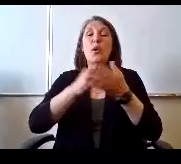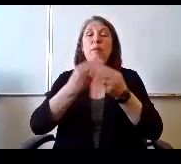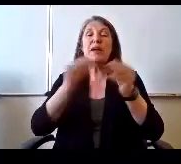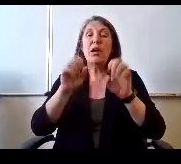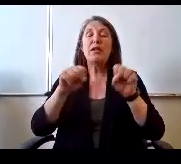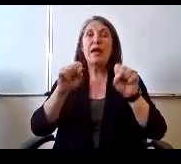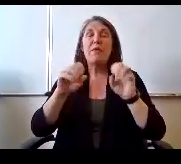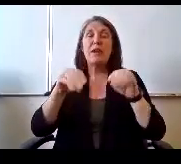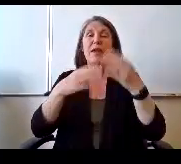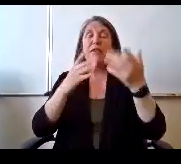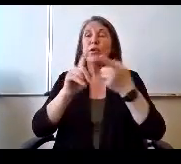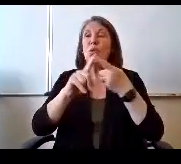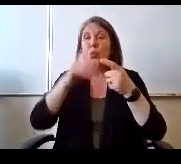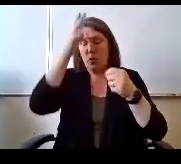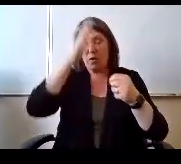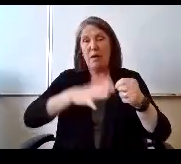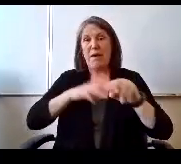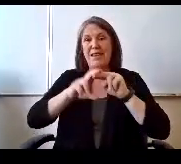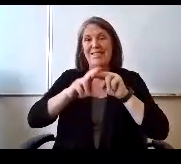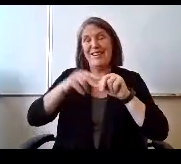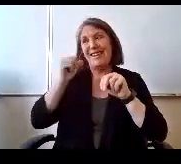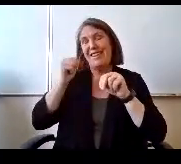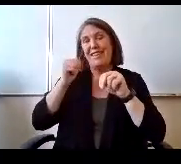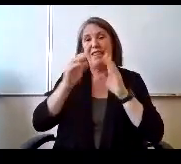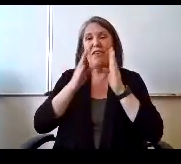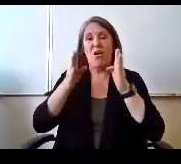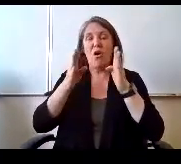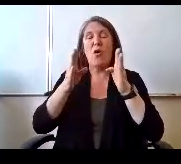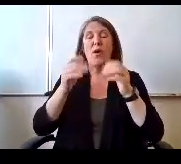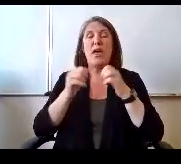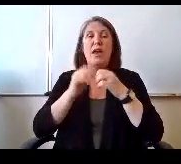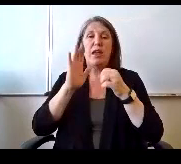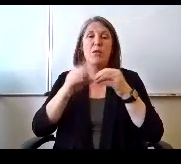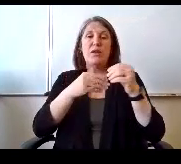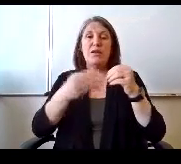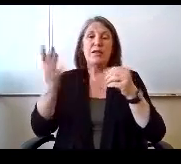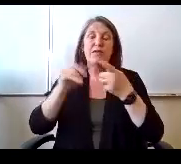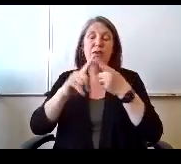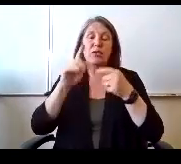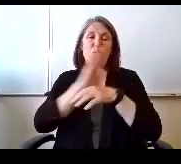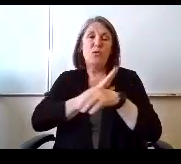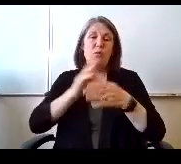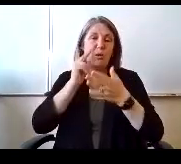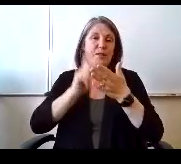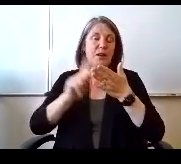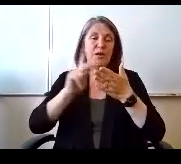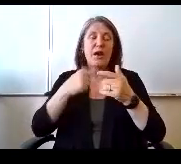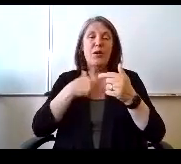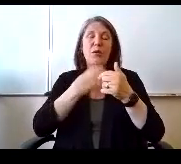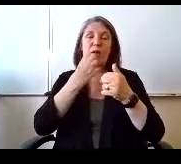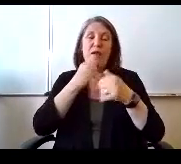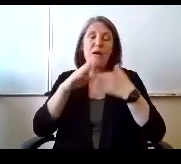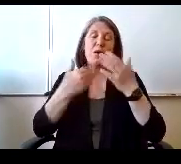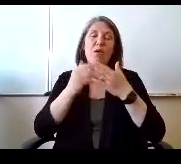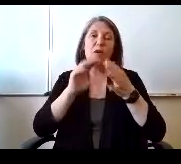the hallway outside of the boardroom. And he will deliver them to the Board secretary. We greatly value all comments from the public. But in order to adhere to